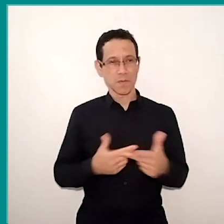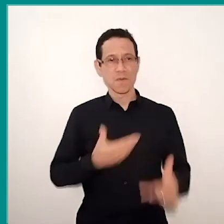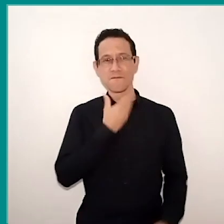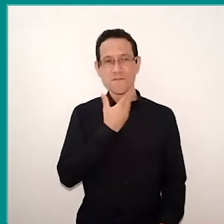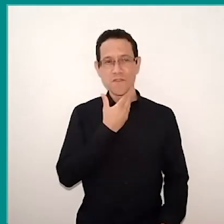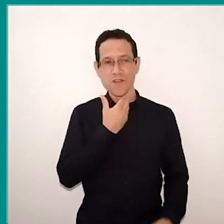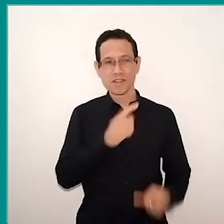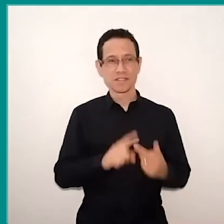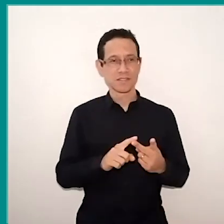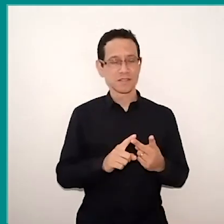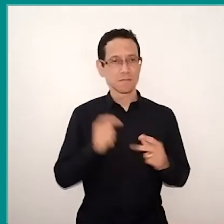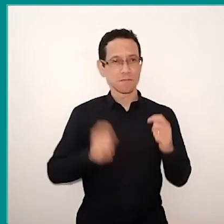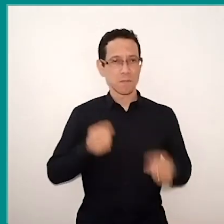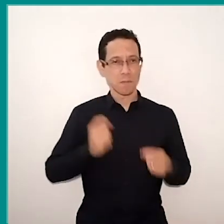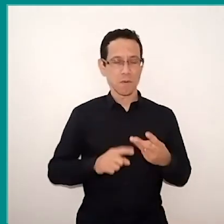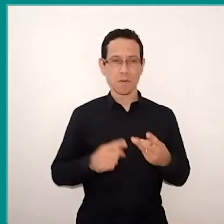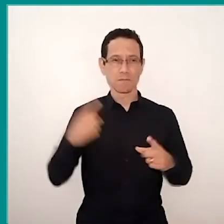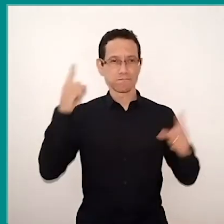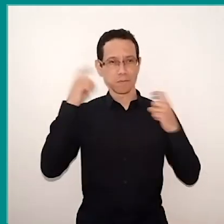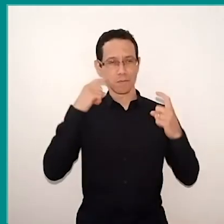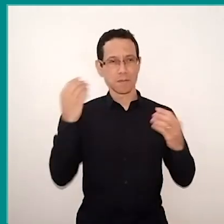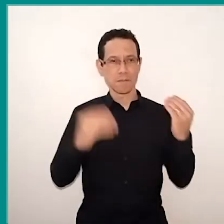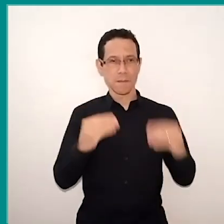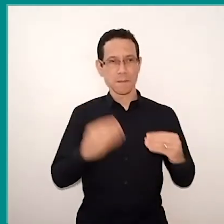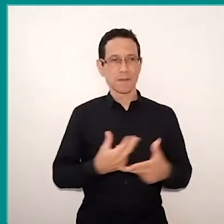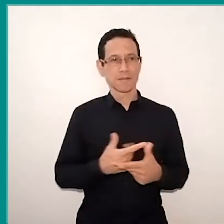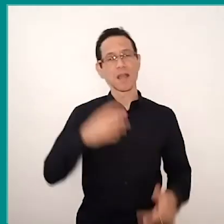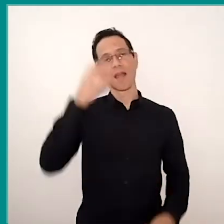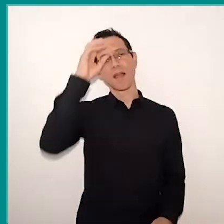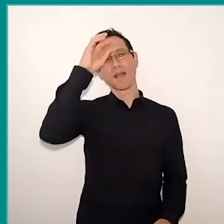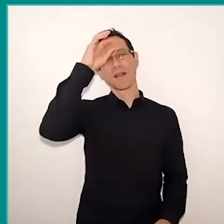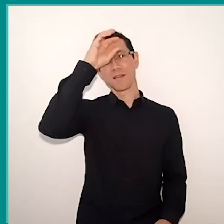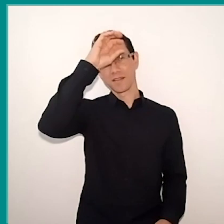and doing the effects together with them, and they could learn a little about this editing technology.